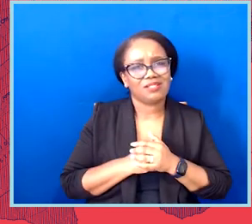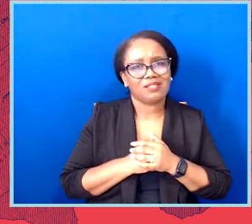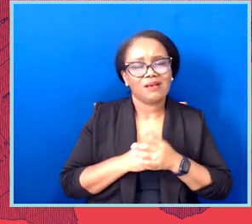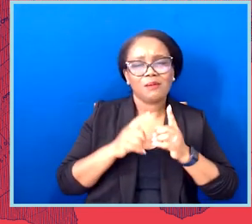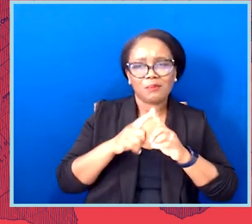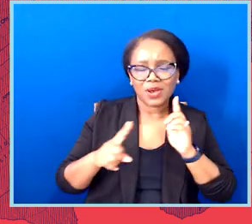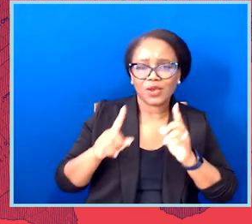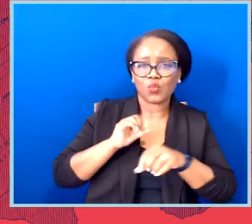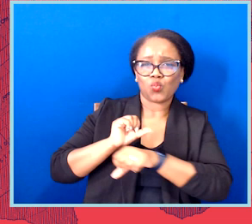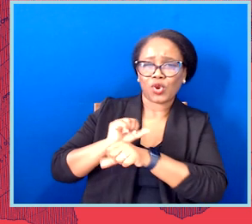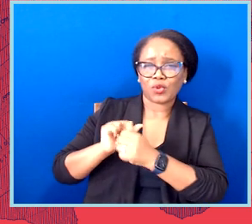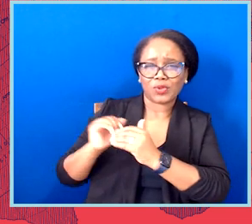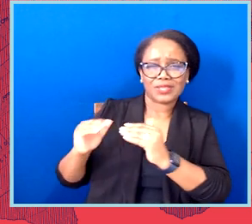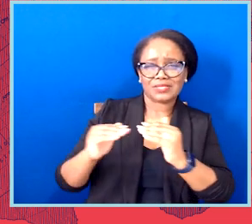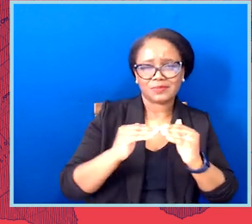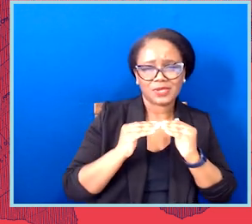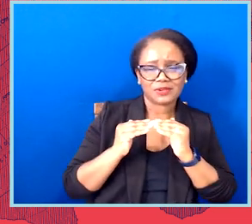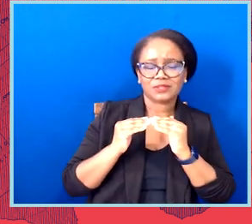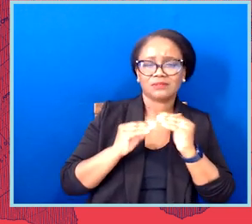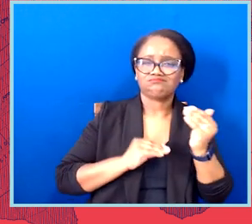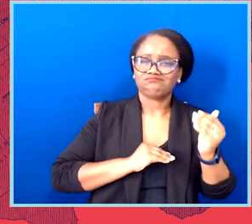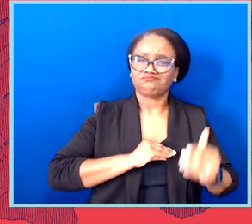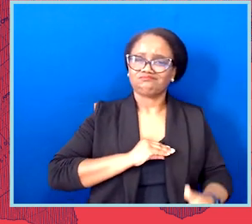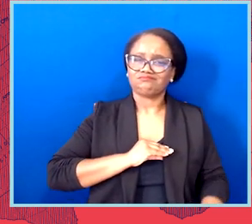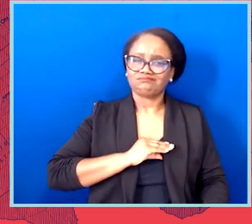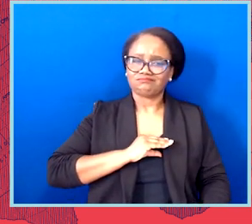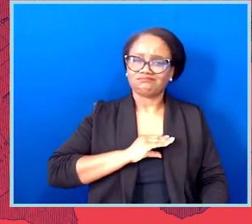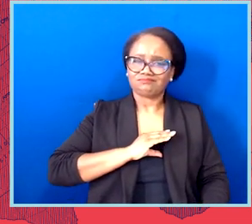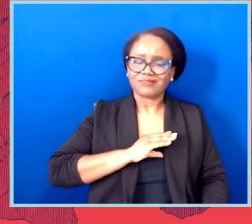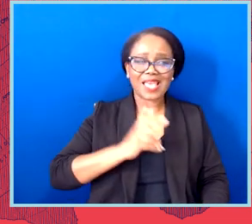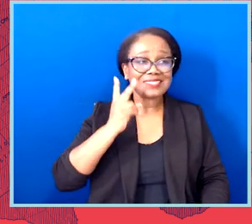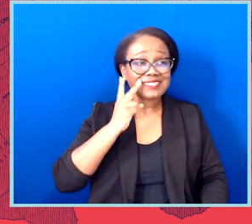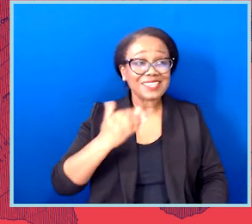Your coalition partners you've been working with for years are there. And then you know these young people are there.